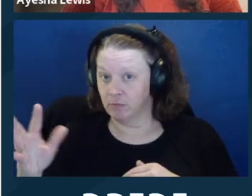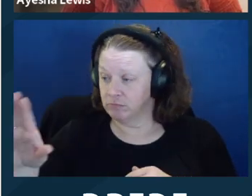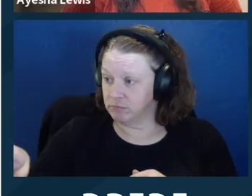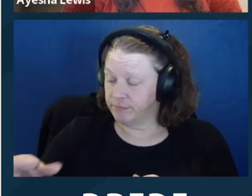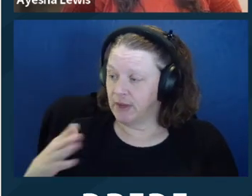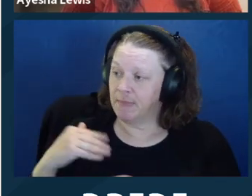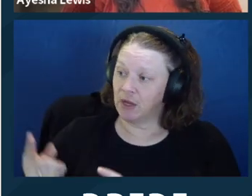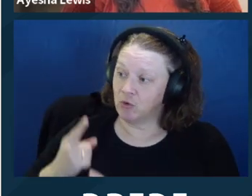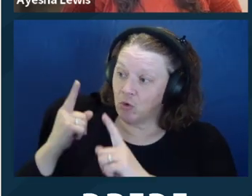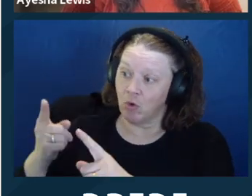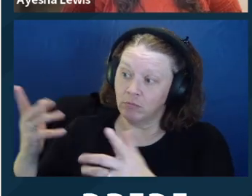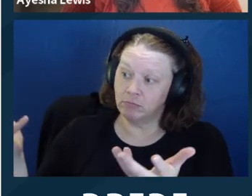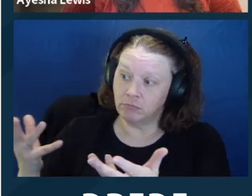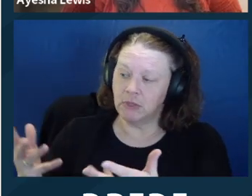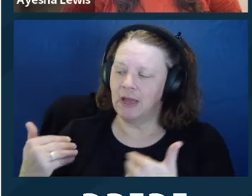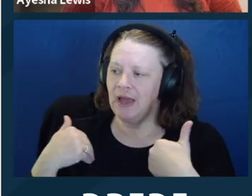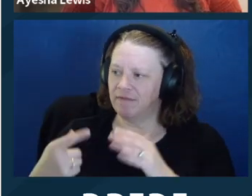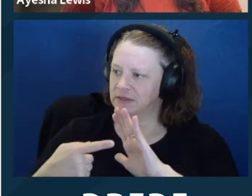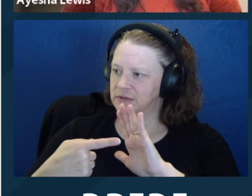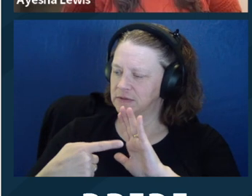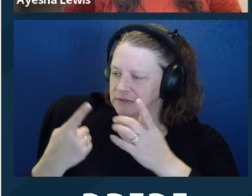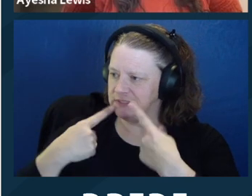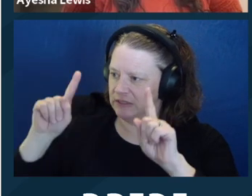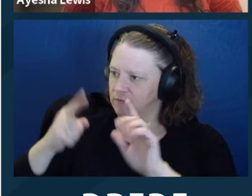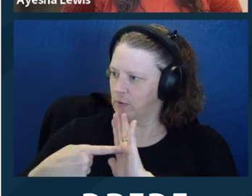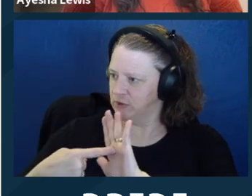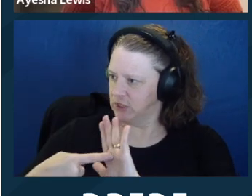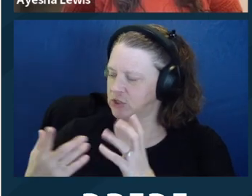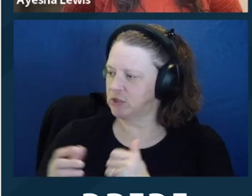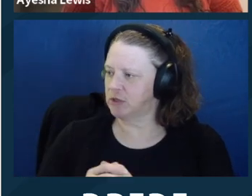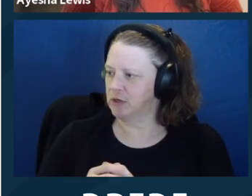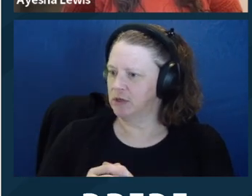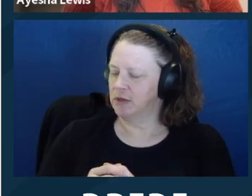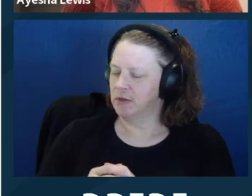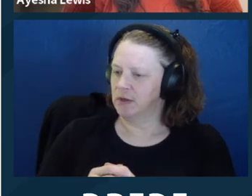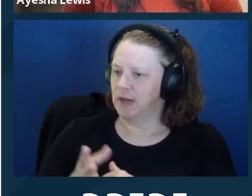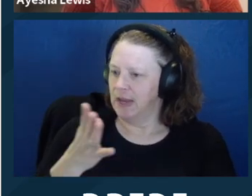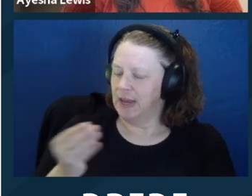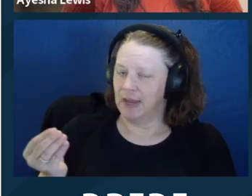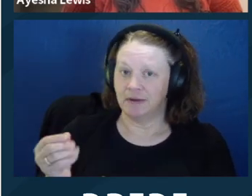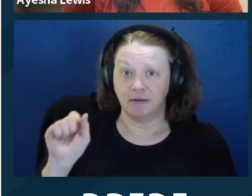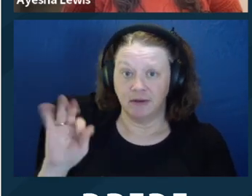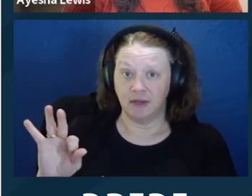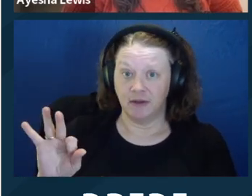is to leave the door open and let them know that if your goal is to have a successful